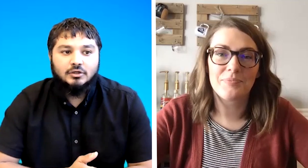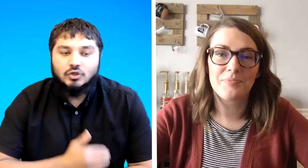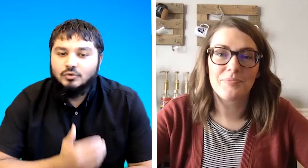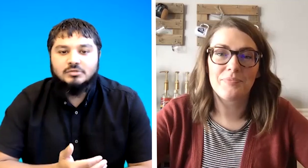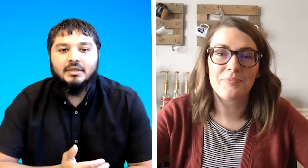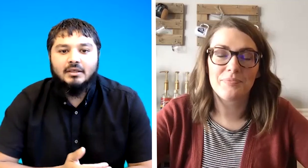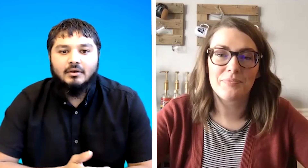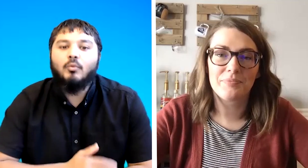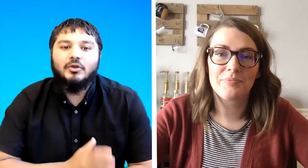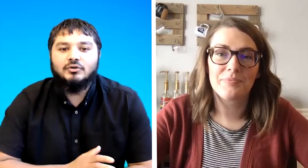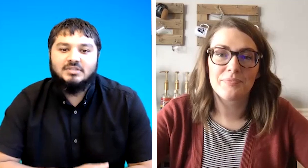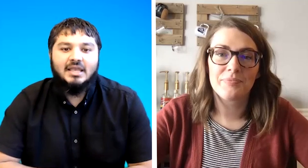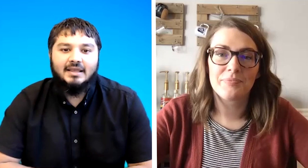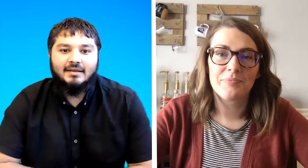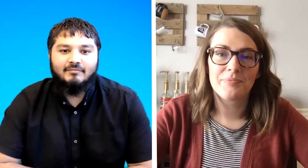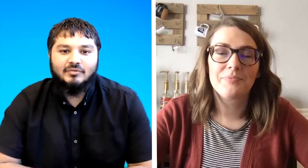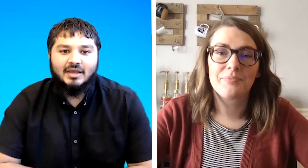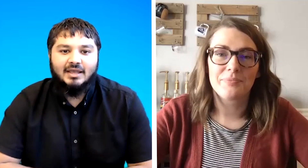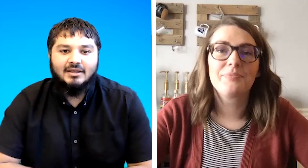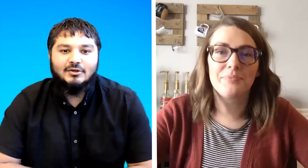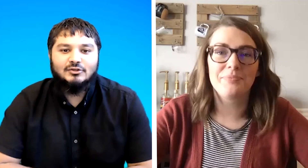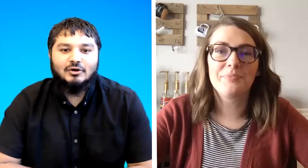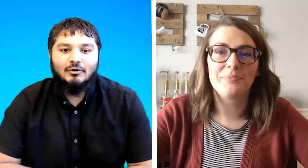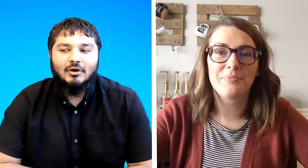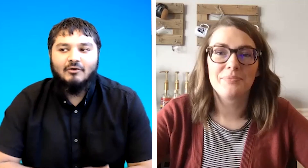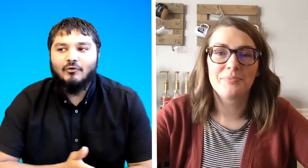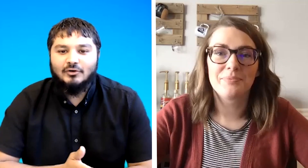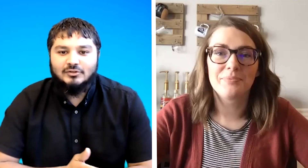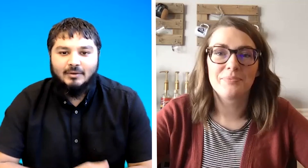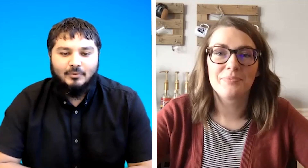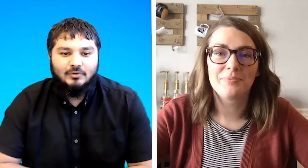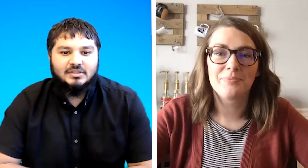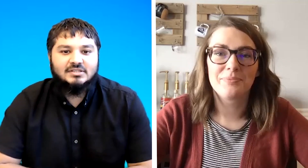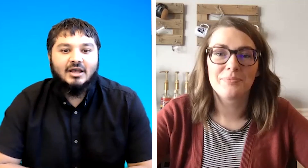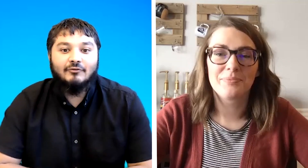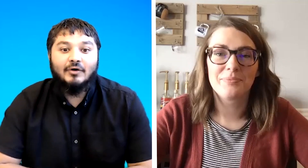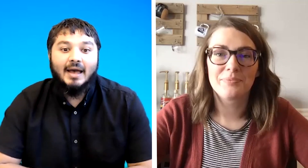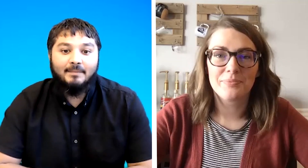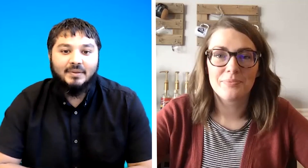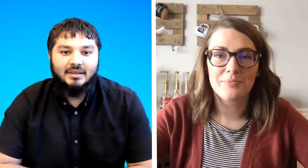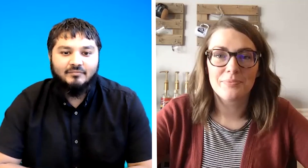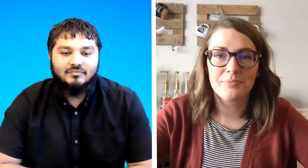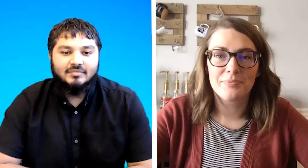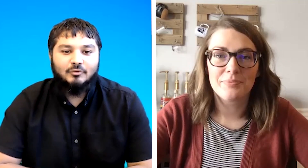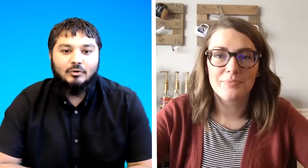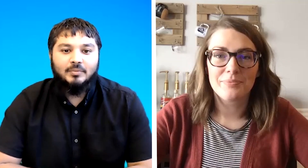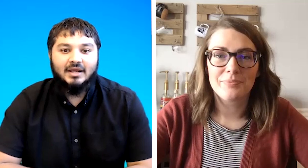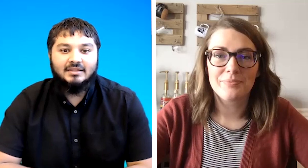shows me what you're saying okay so for example the sign for happy will be like this